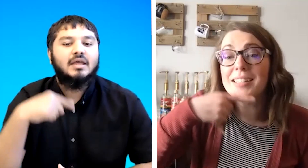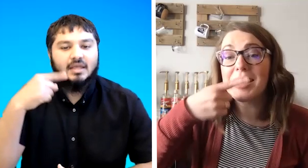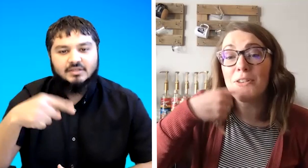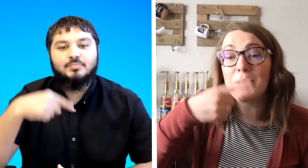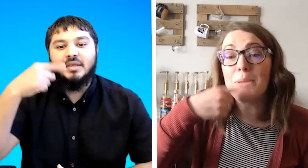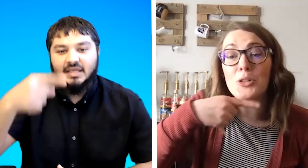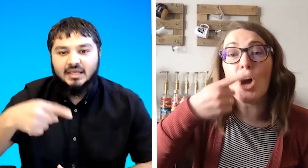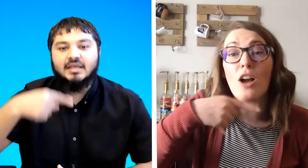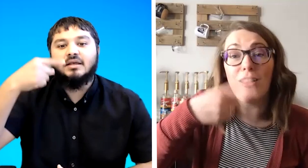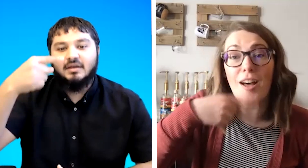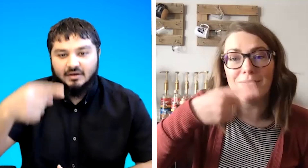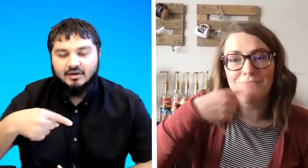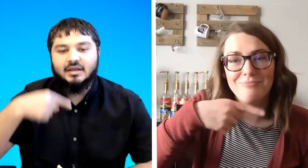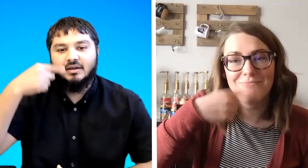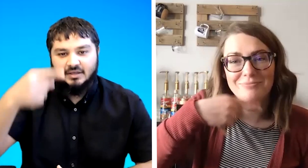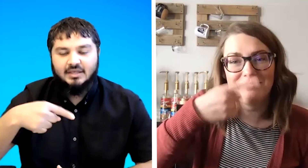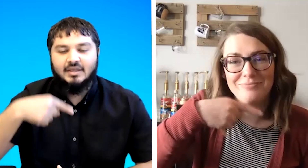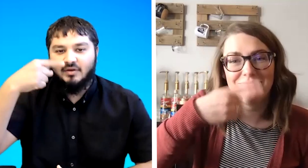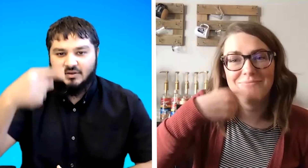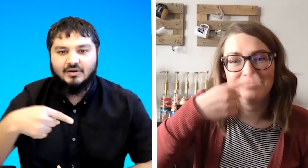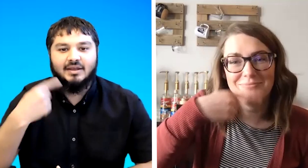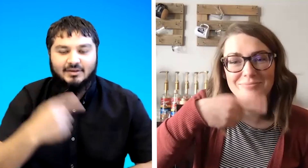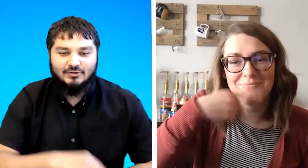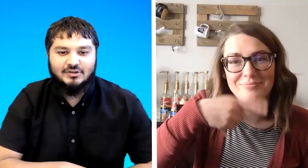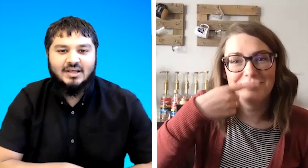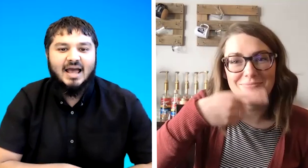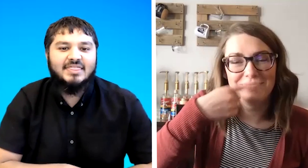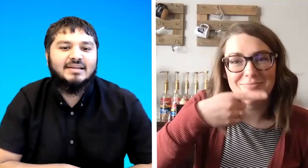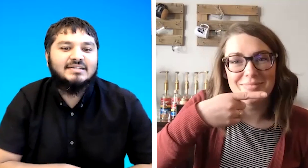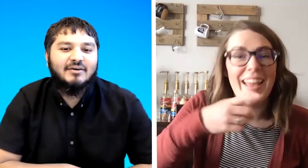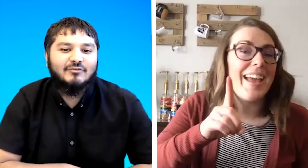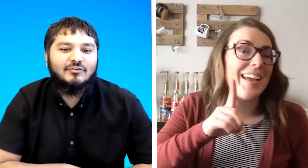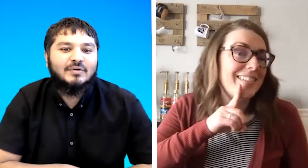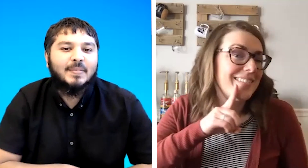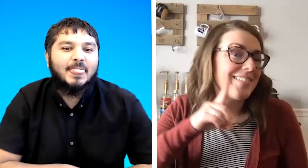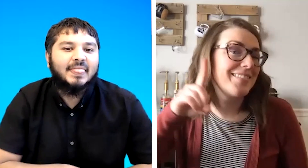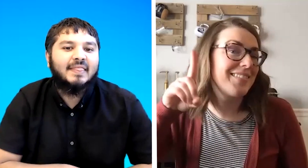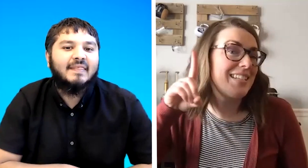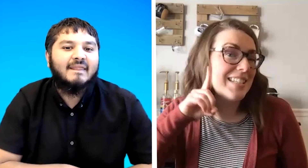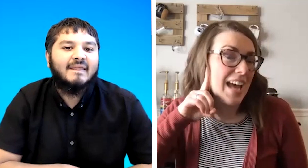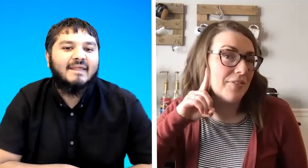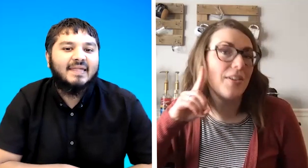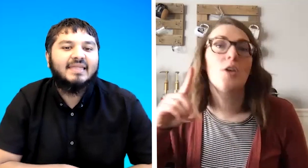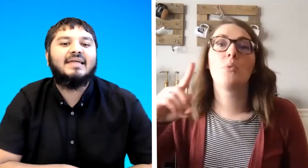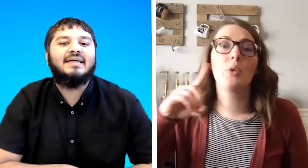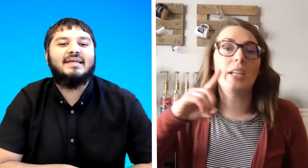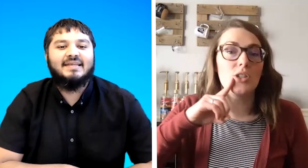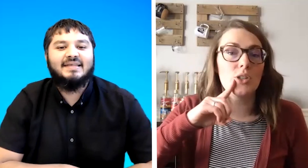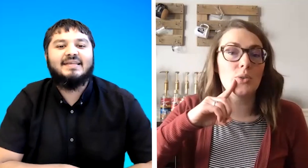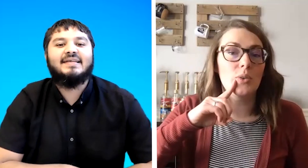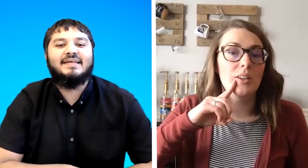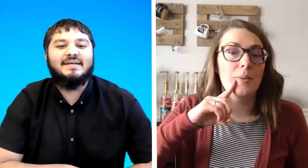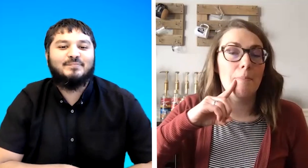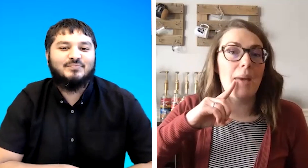hearing people talk a lot okay okay hearing okay good and then death death pointing to mouth